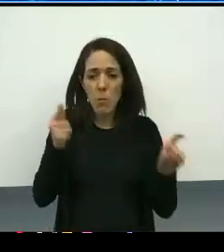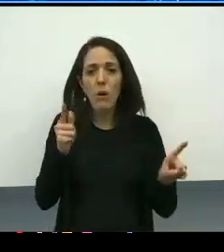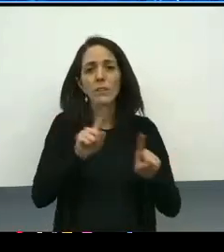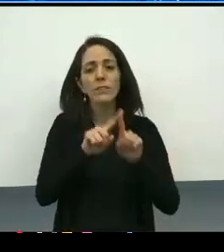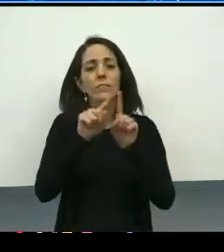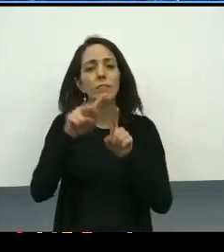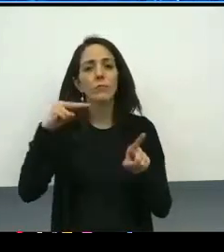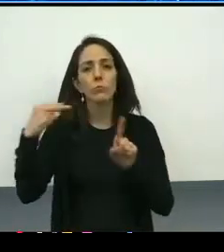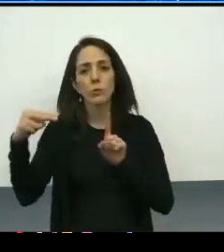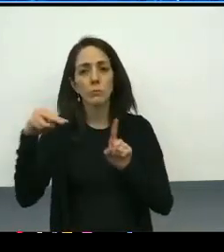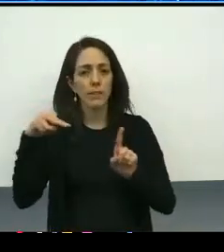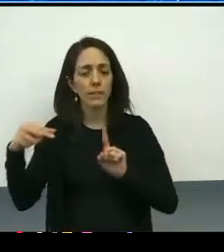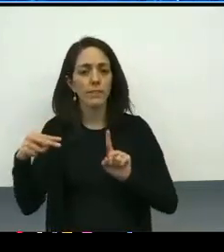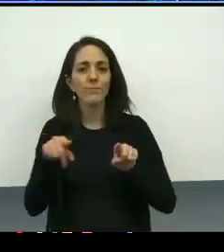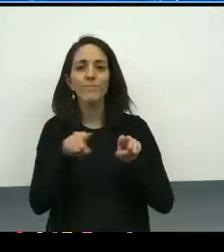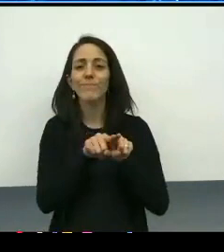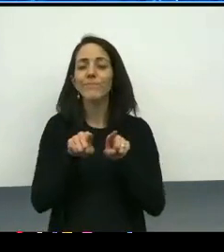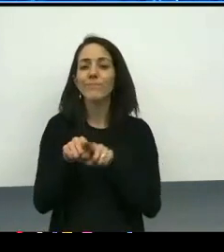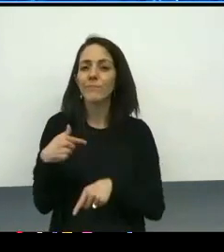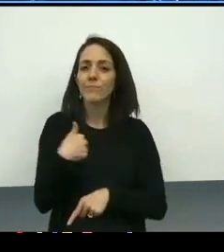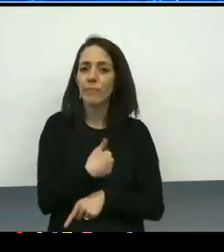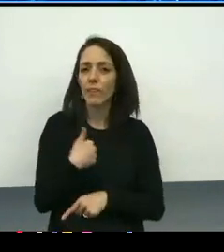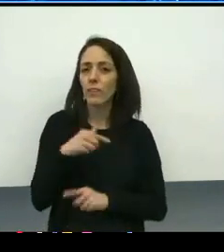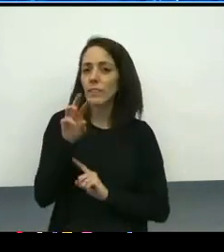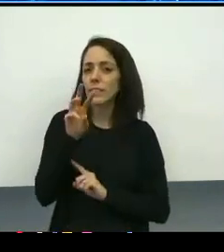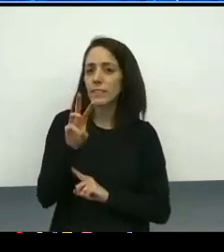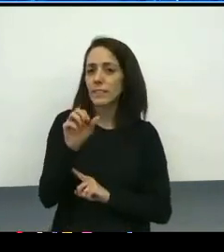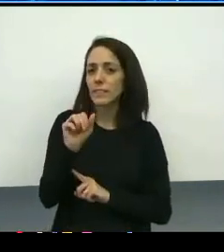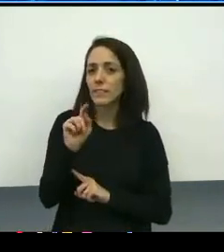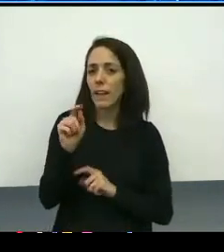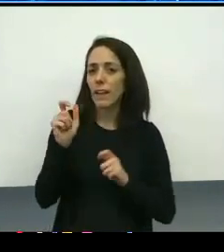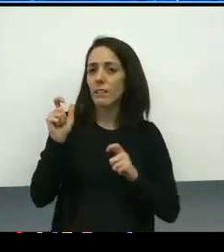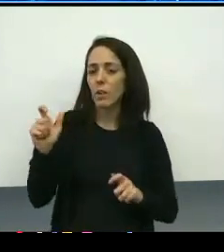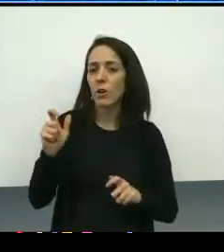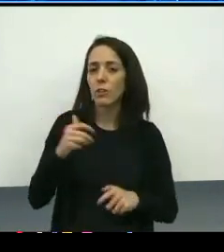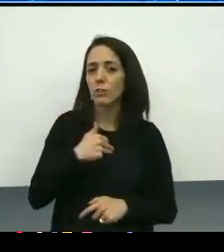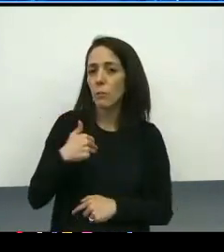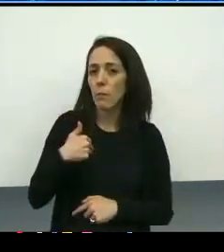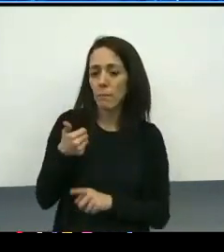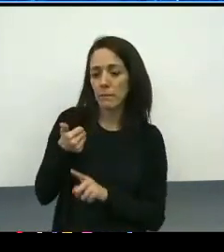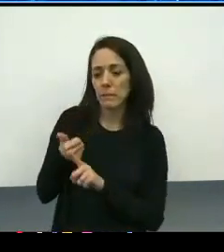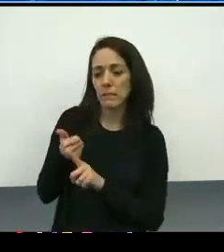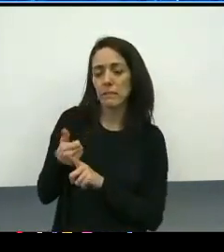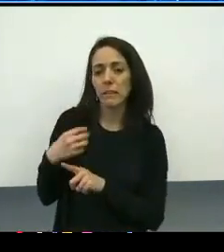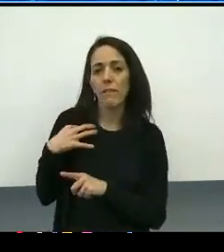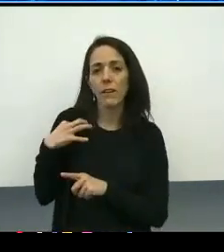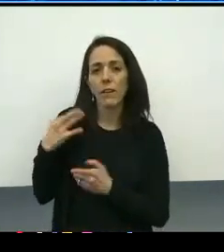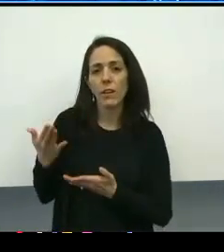Additionally, we have six at large members who are self-nominated from within the community,